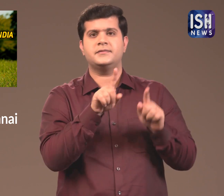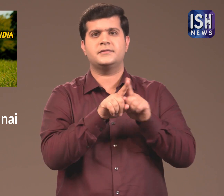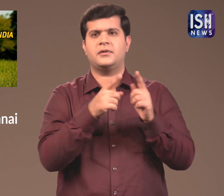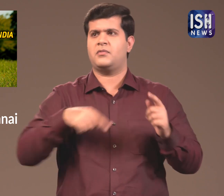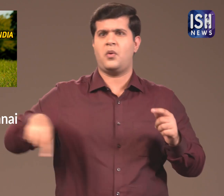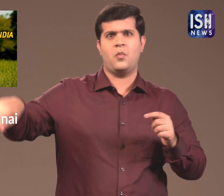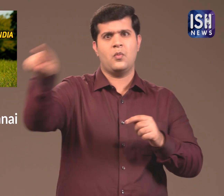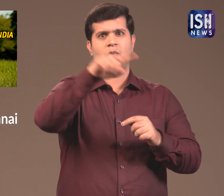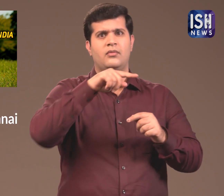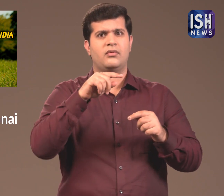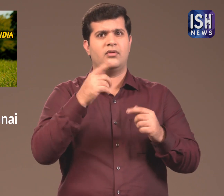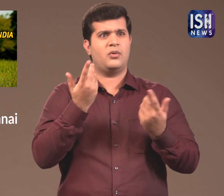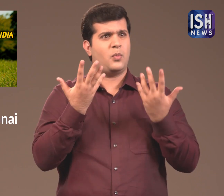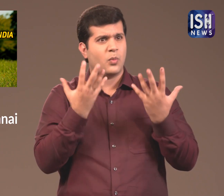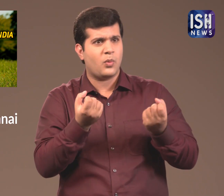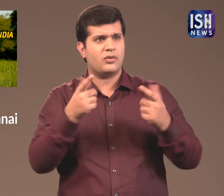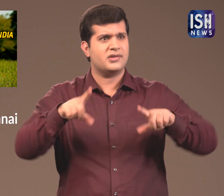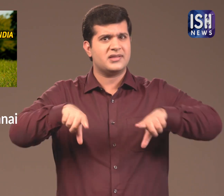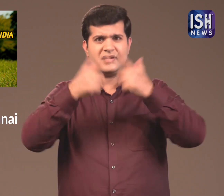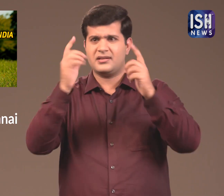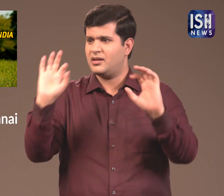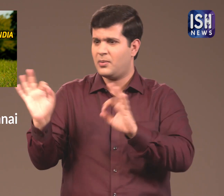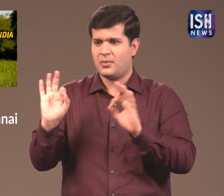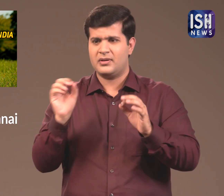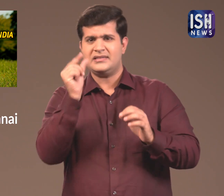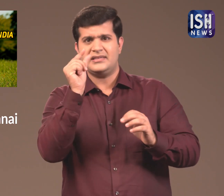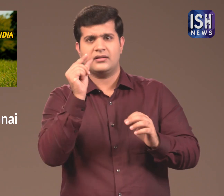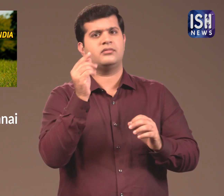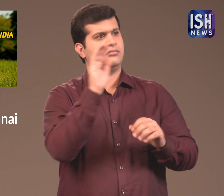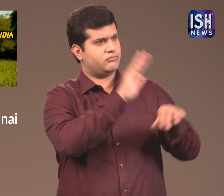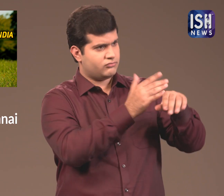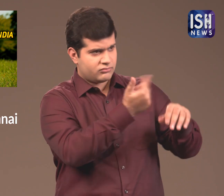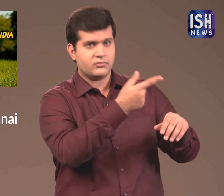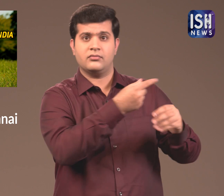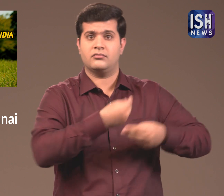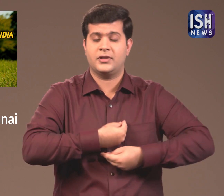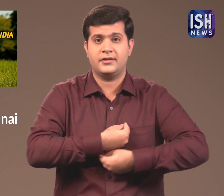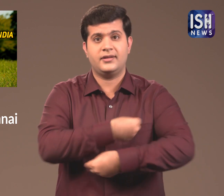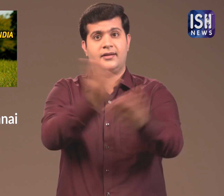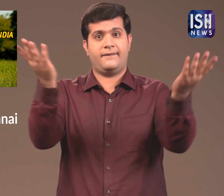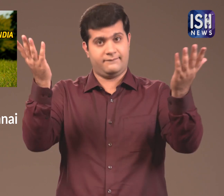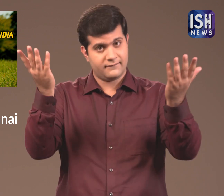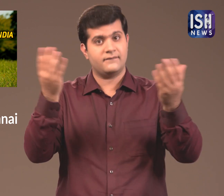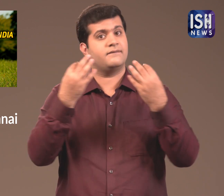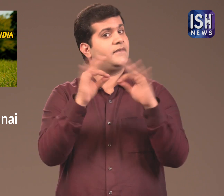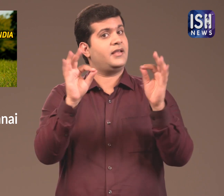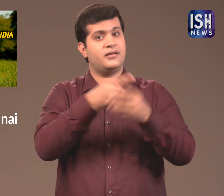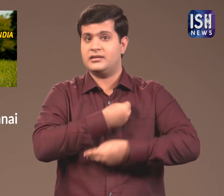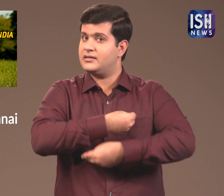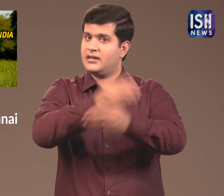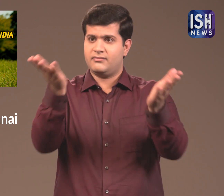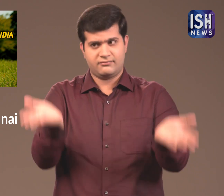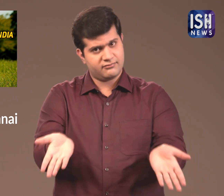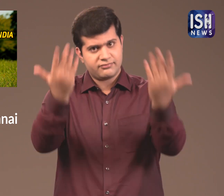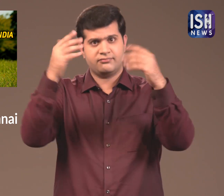If people want to plant trees and do not have seeds, they can buy it free of cost.